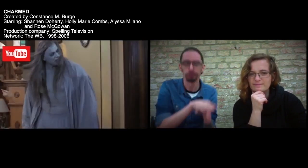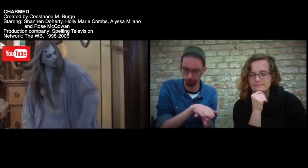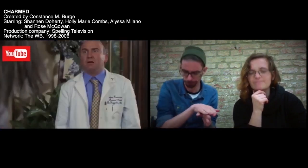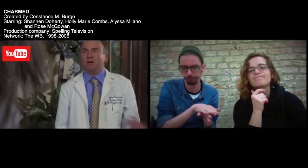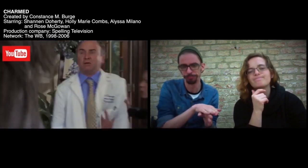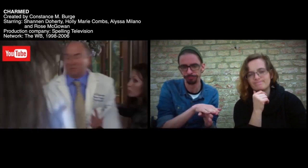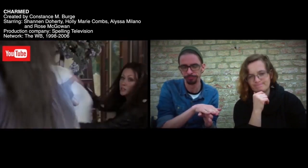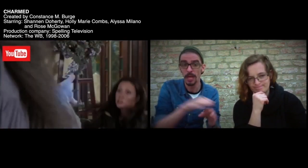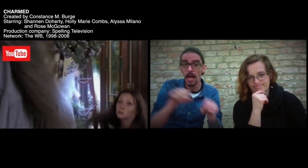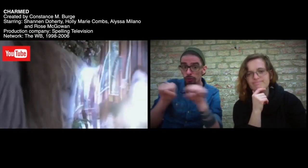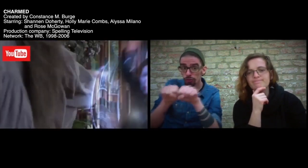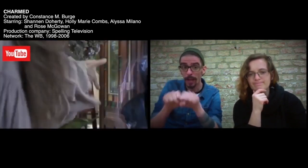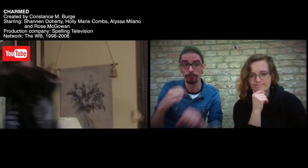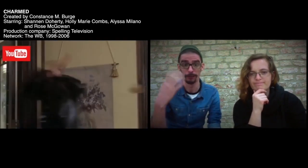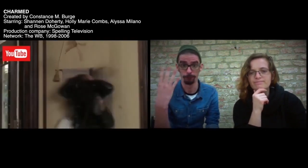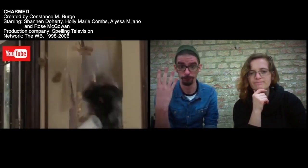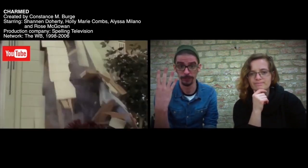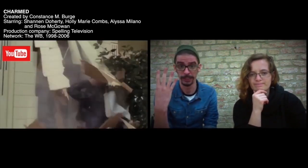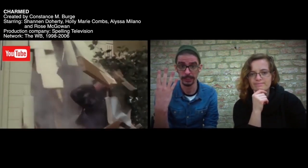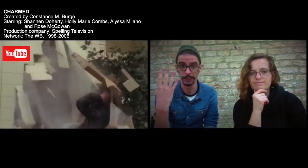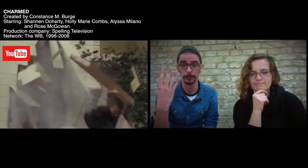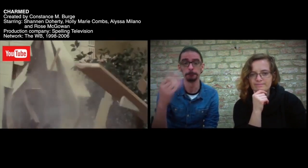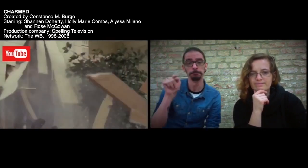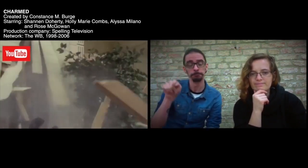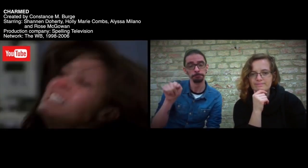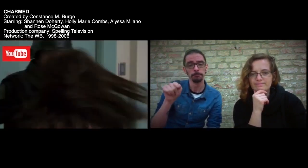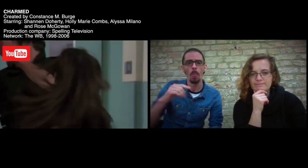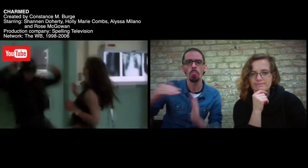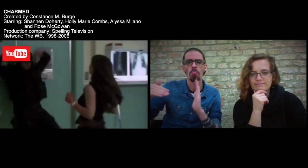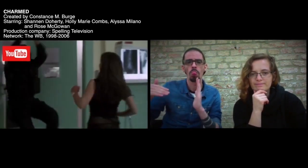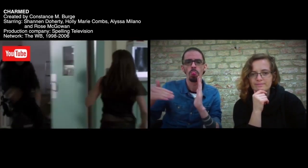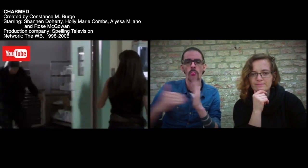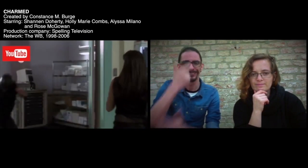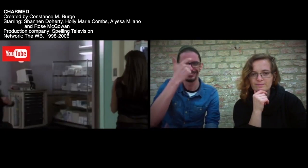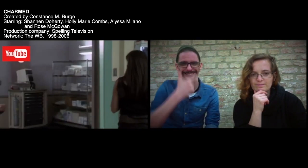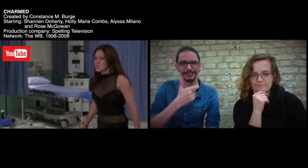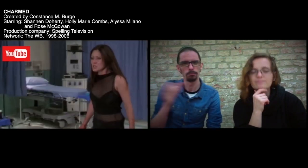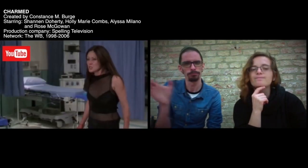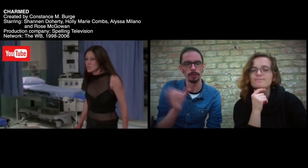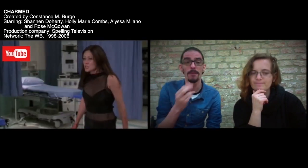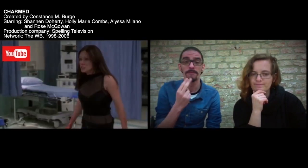she crashed deadly. In the fourth season we see a new face,